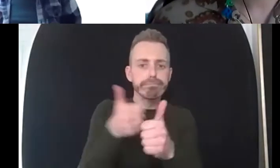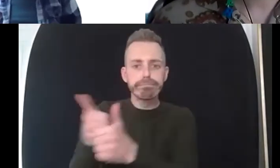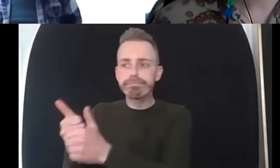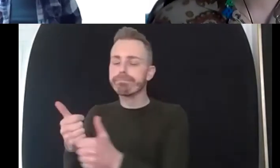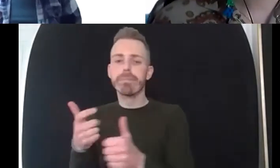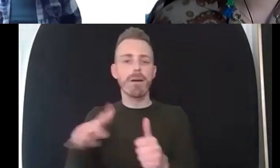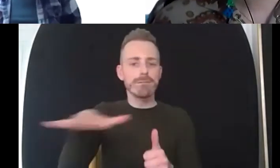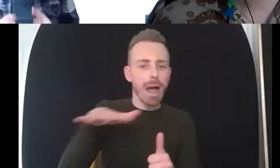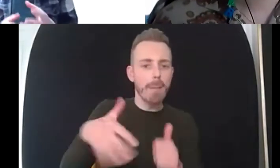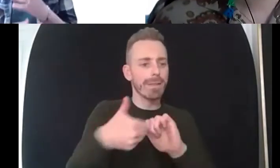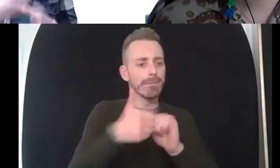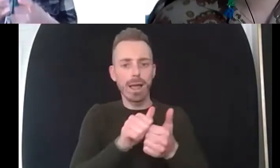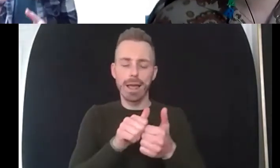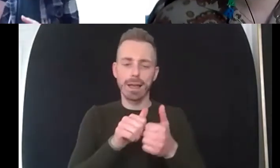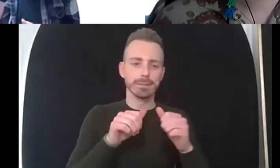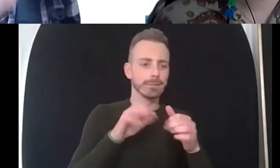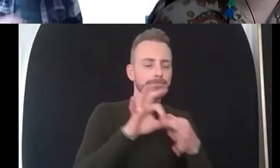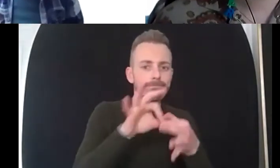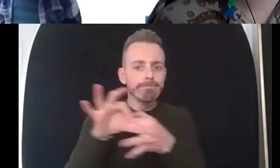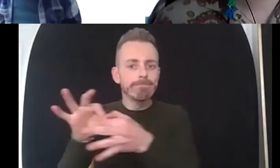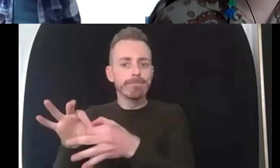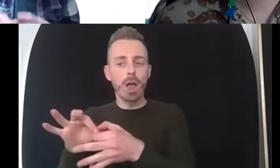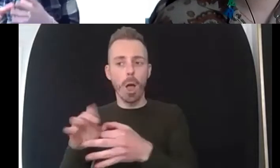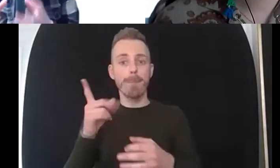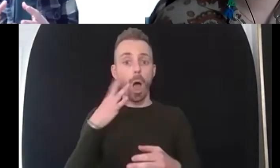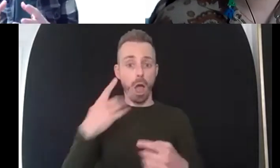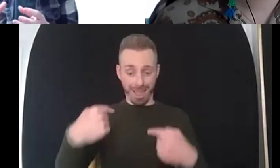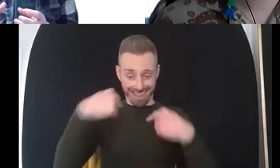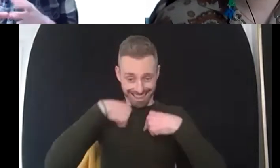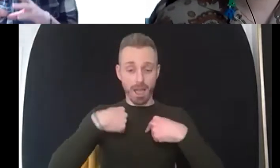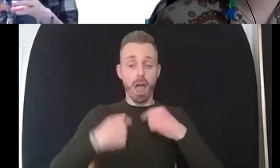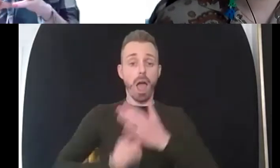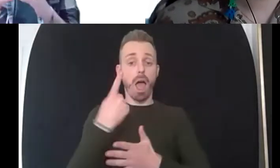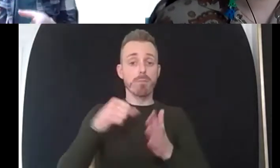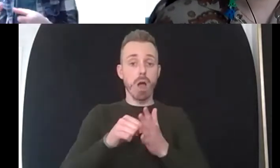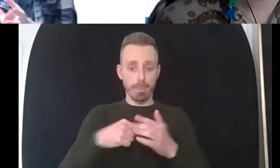yeah and and if i was working with a client we would develop a compassionate um a compassion